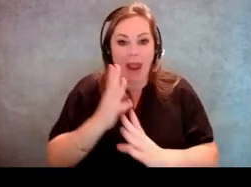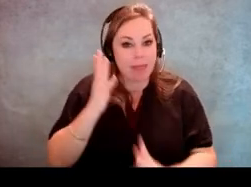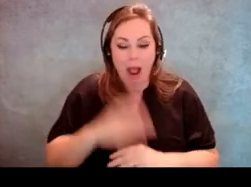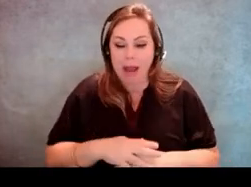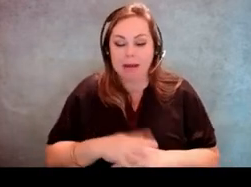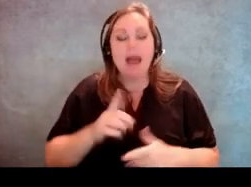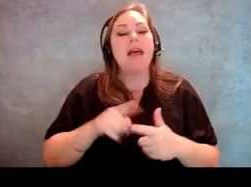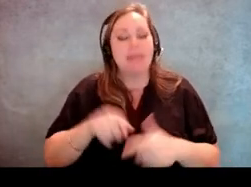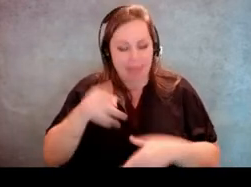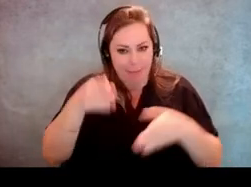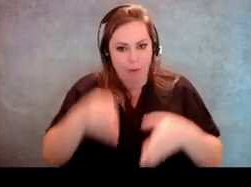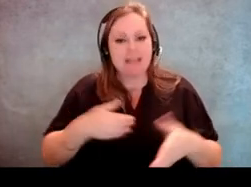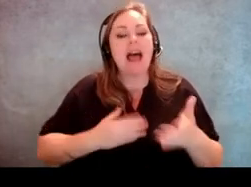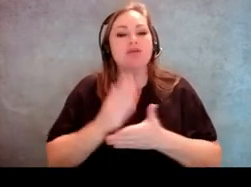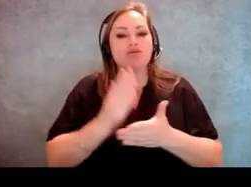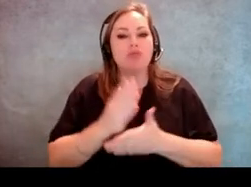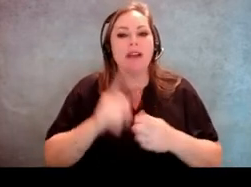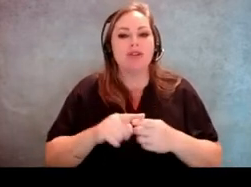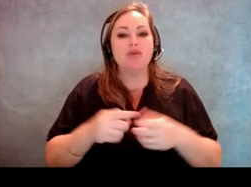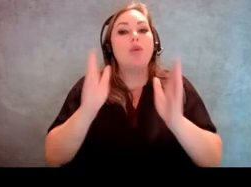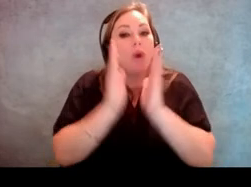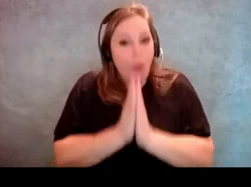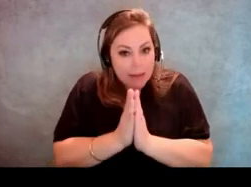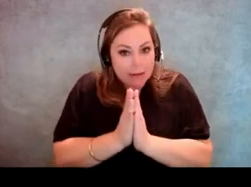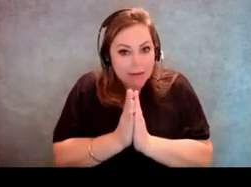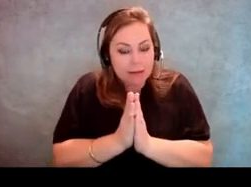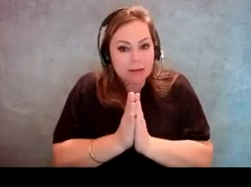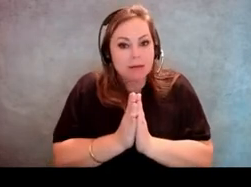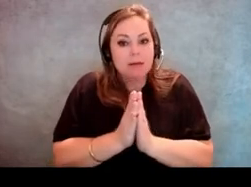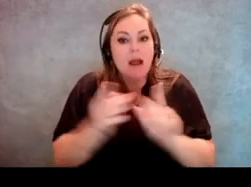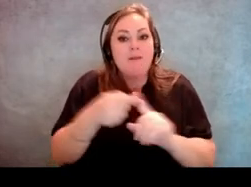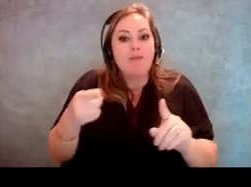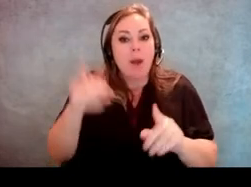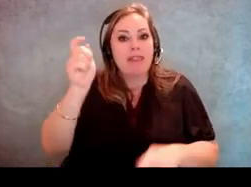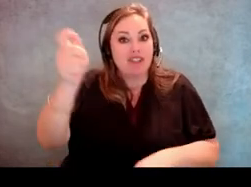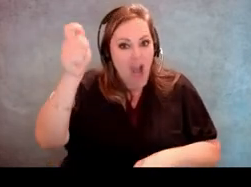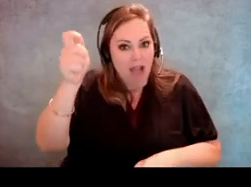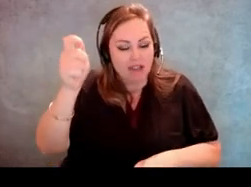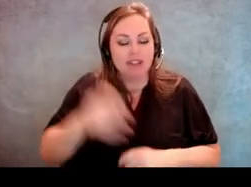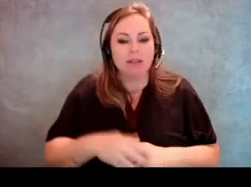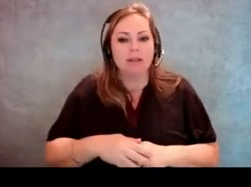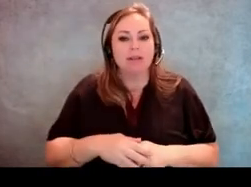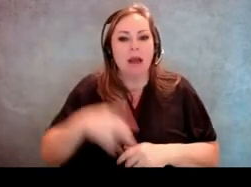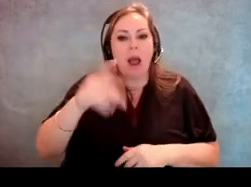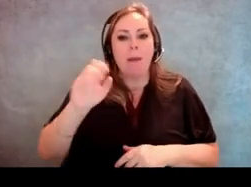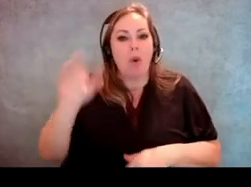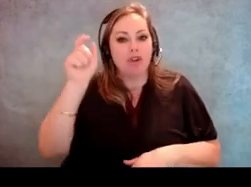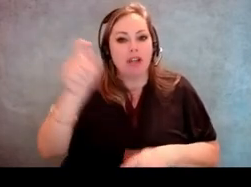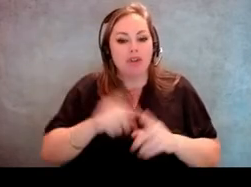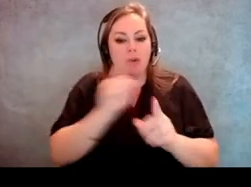that they have the right to request from the polling judge to be moved to the front of the line to vote.